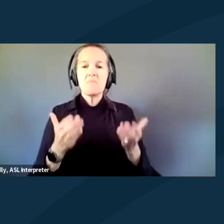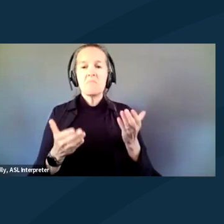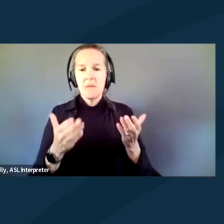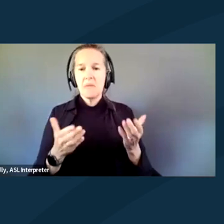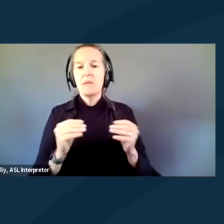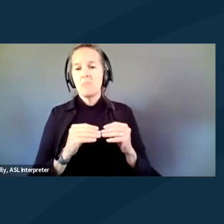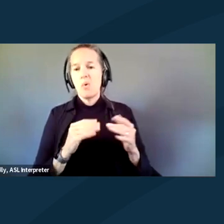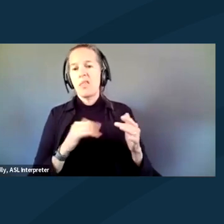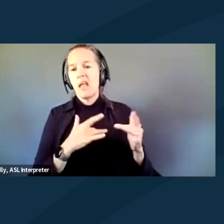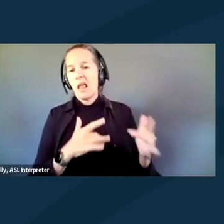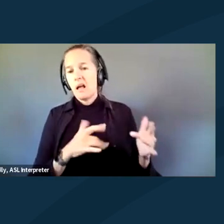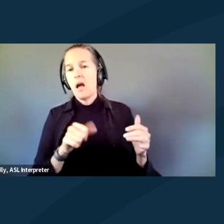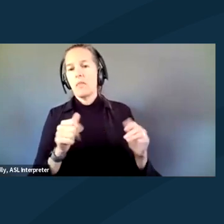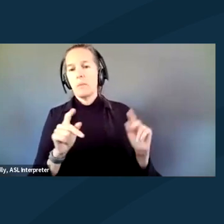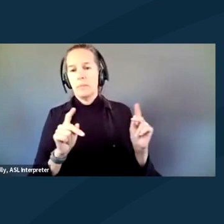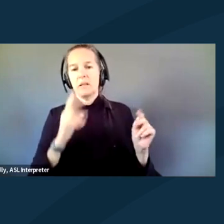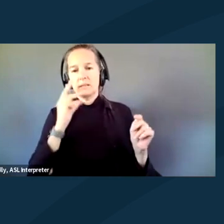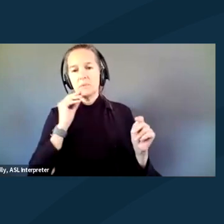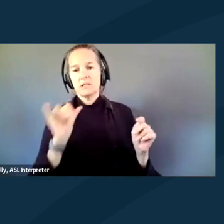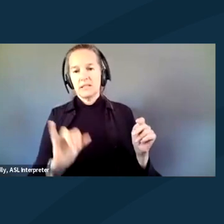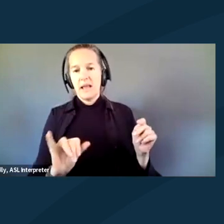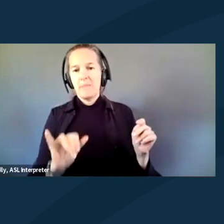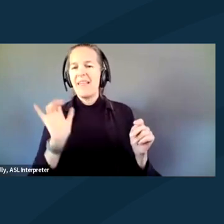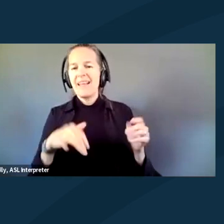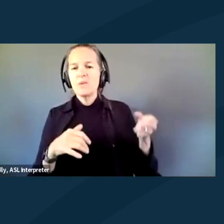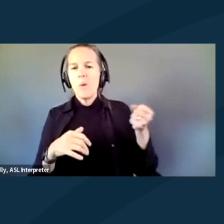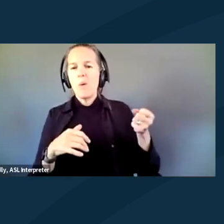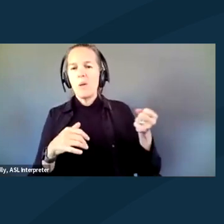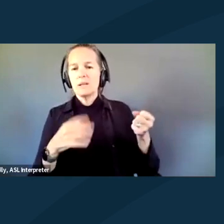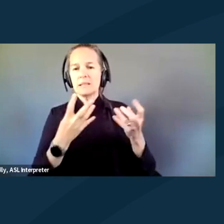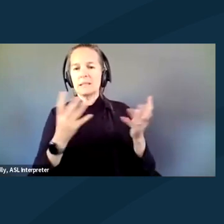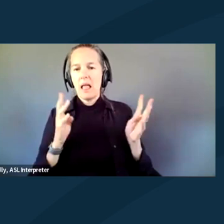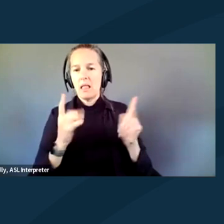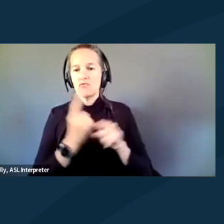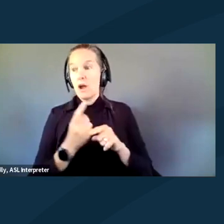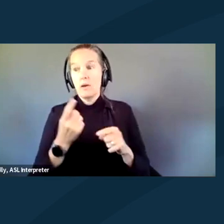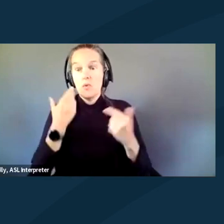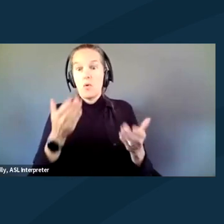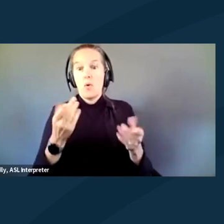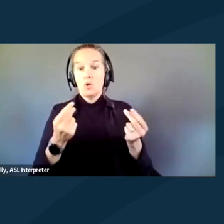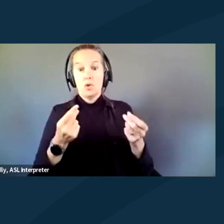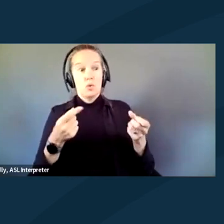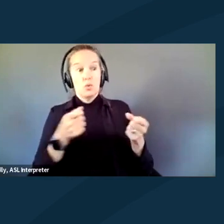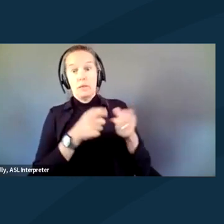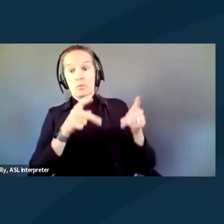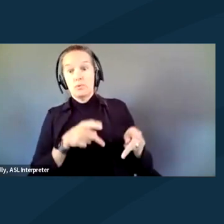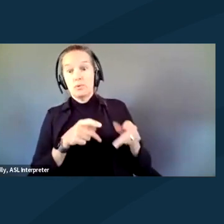And it's something that I've read about that it is the holding place when they don't know what to do with people with disabilities in jail or in prisons.